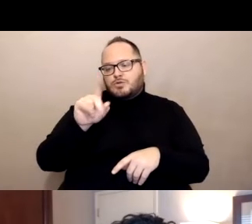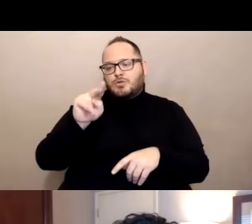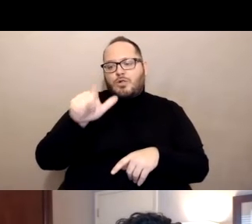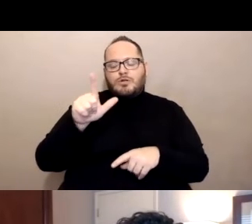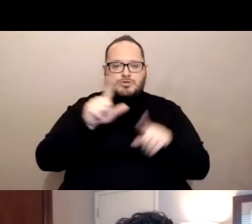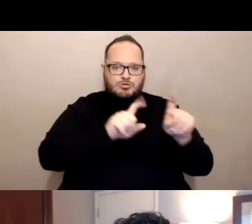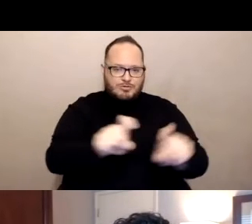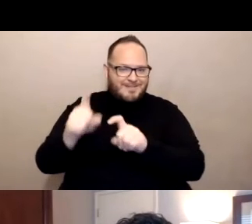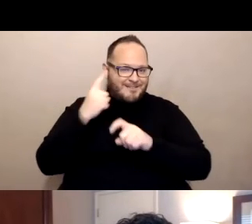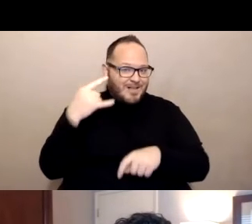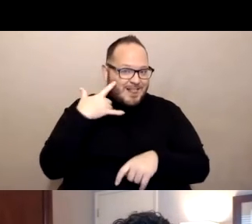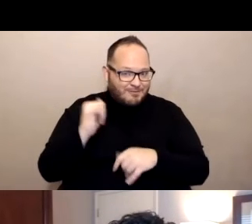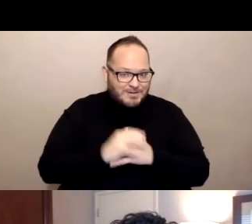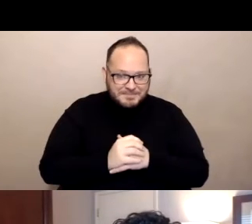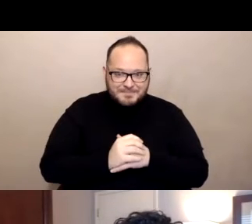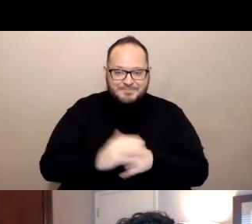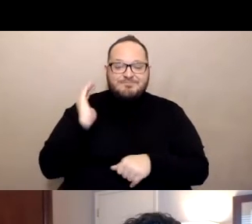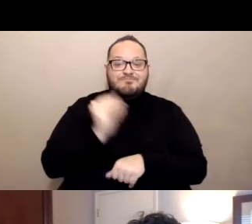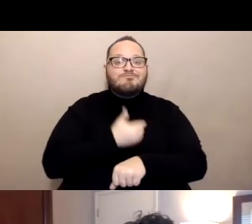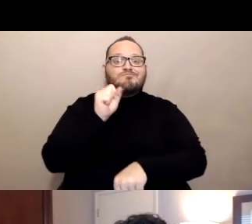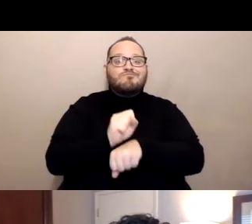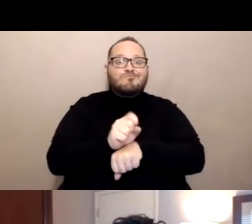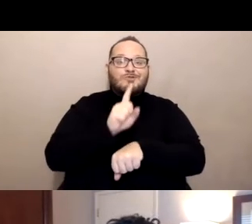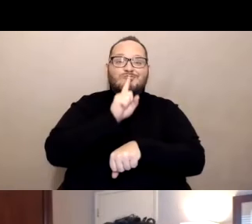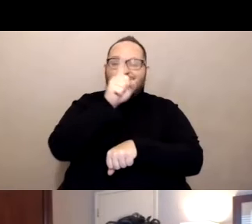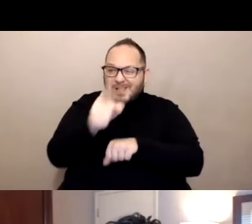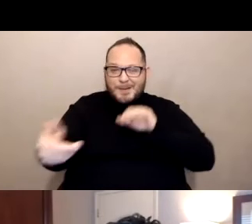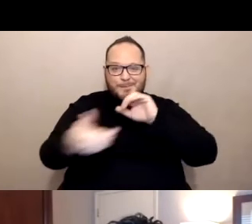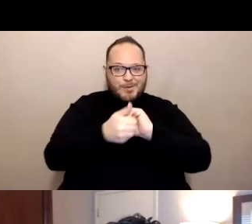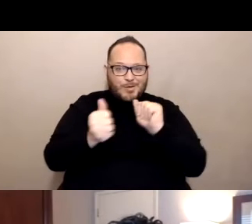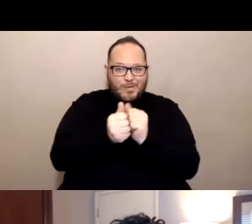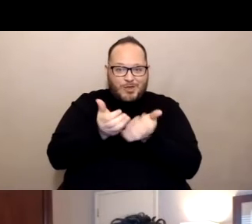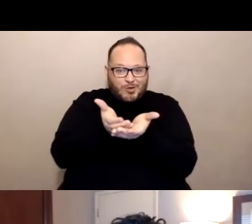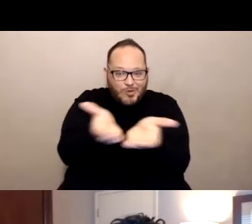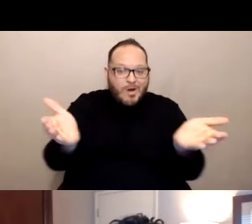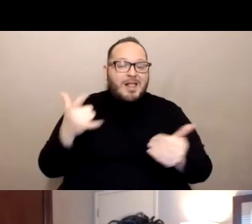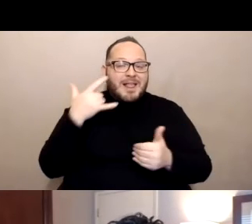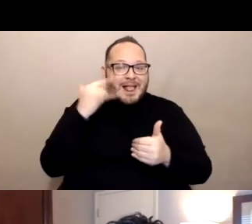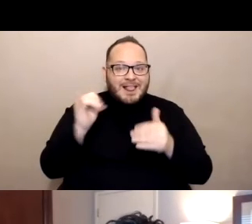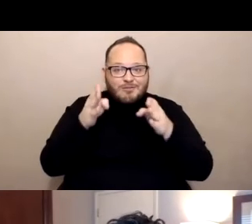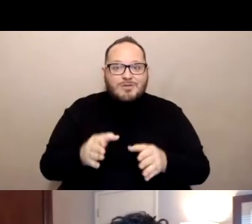Our work is really in partnership with you all, Californians with disabilities, their families